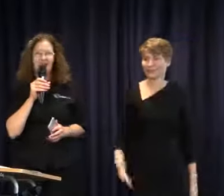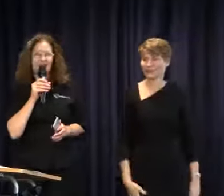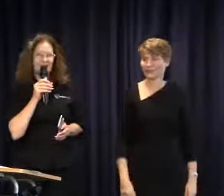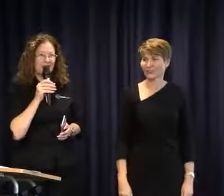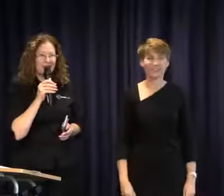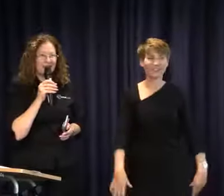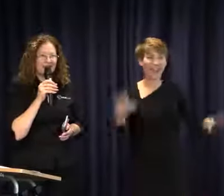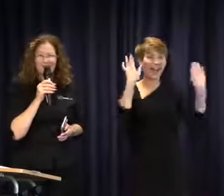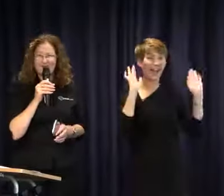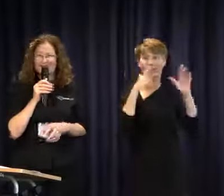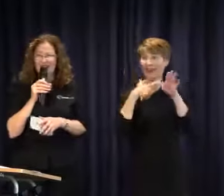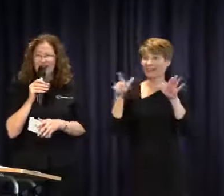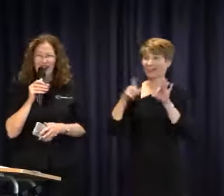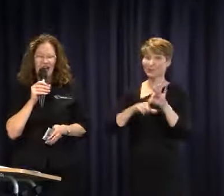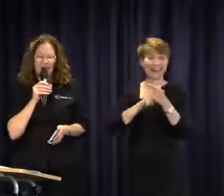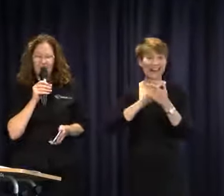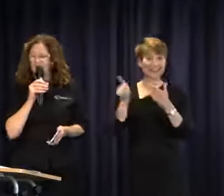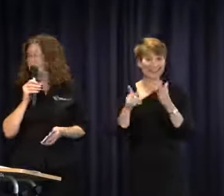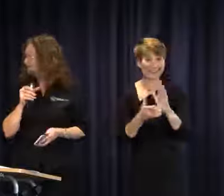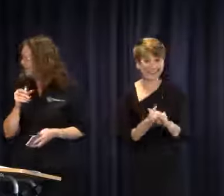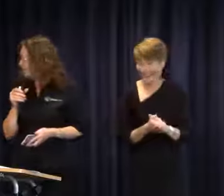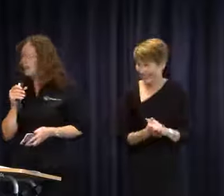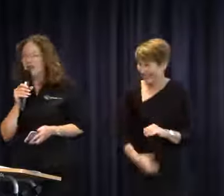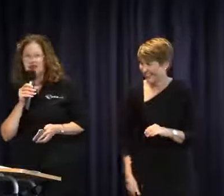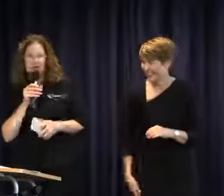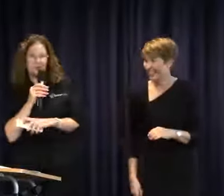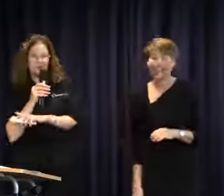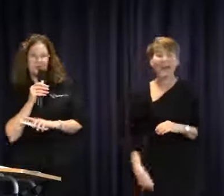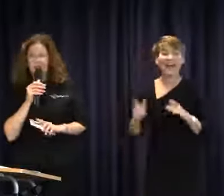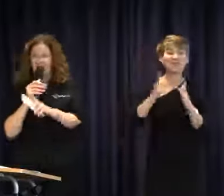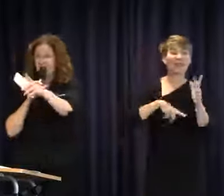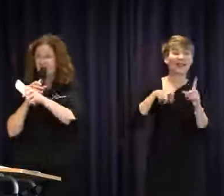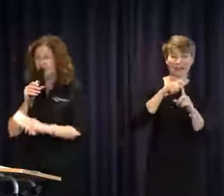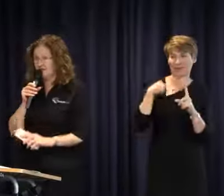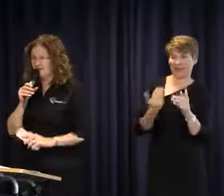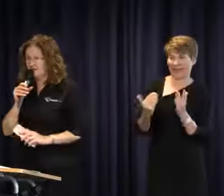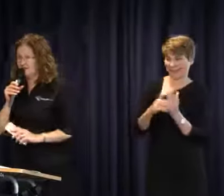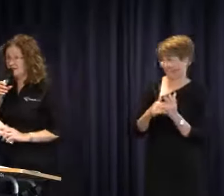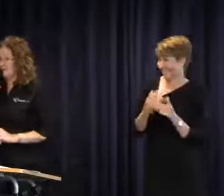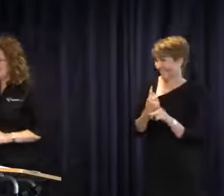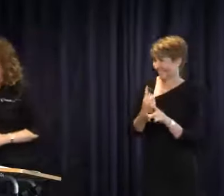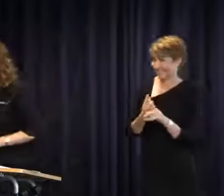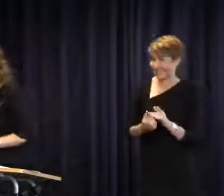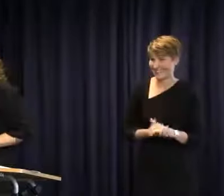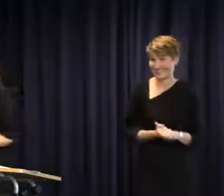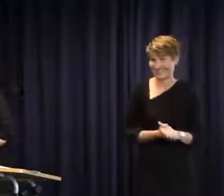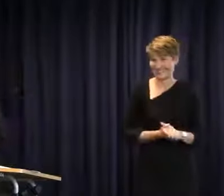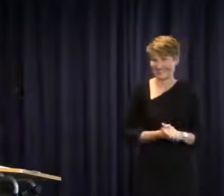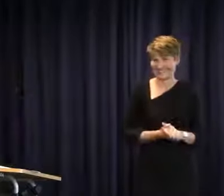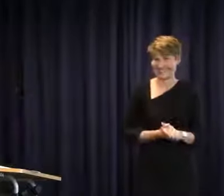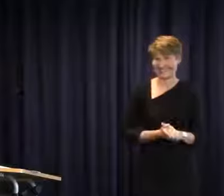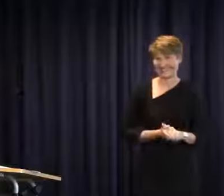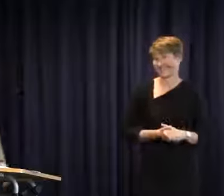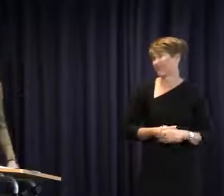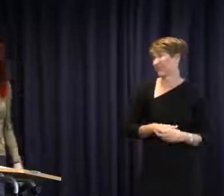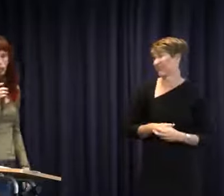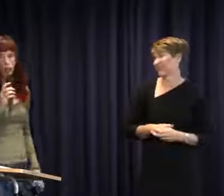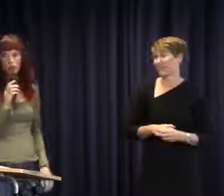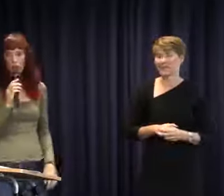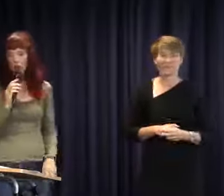I'll answer it later. Julie would just like to add to that comment.